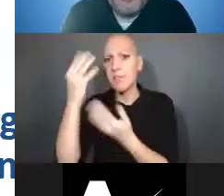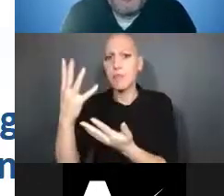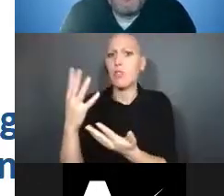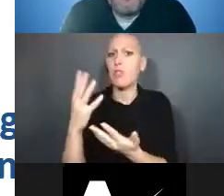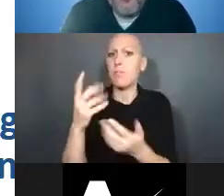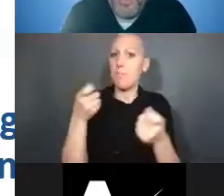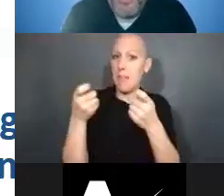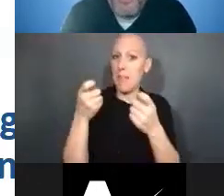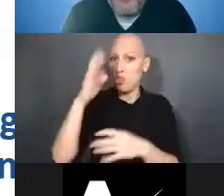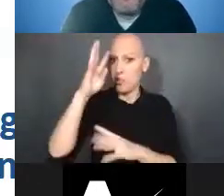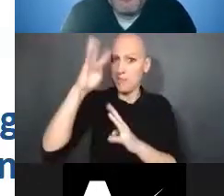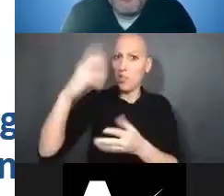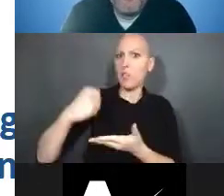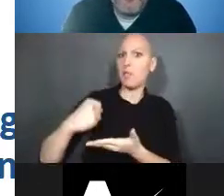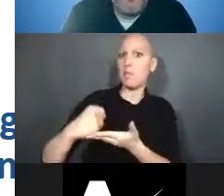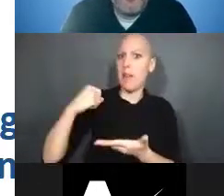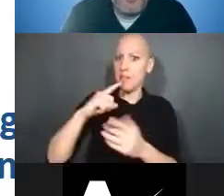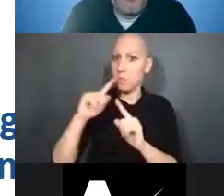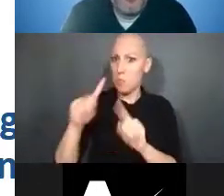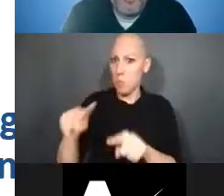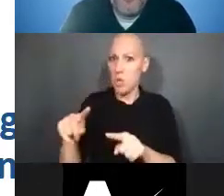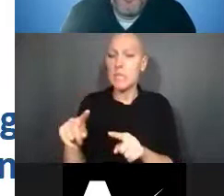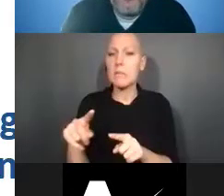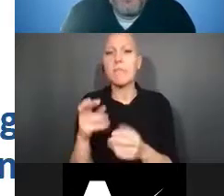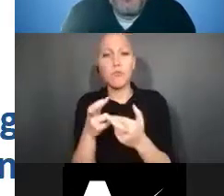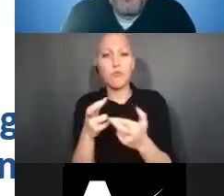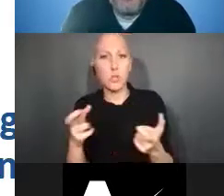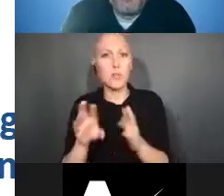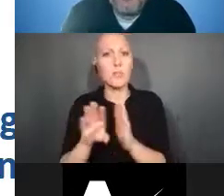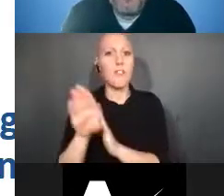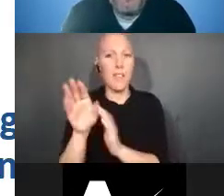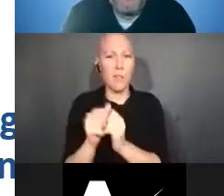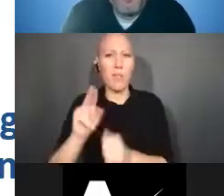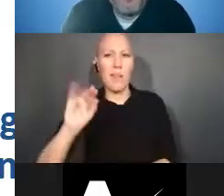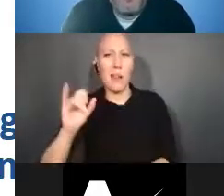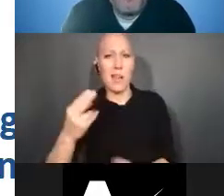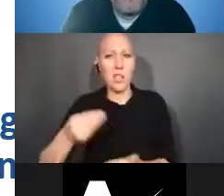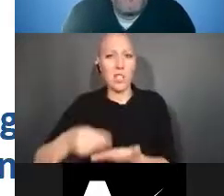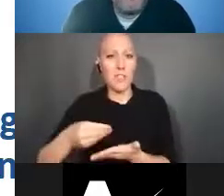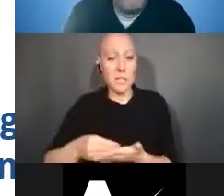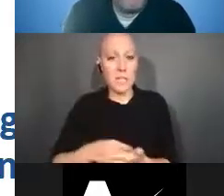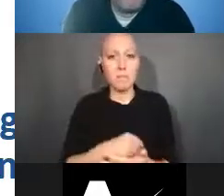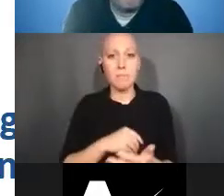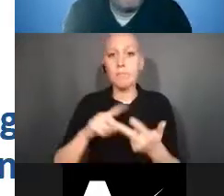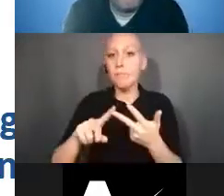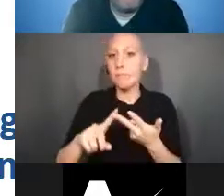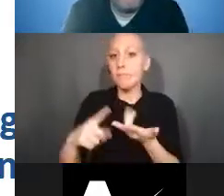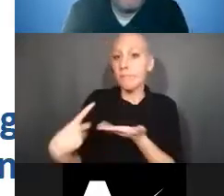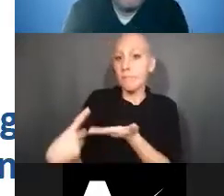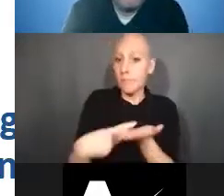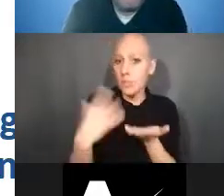Discuss why and how to safeguard your intellectual property rights and discoveries and inventions that were made with NIH funds,